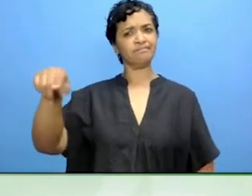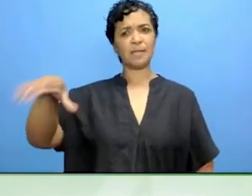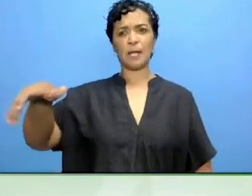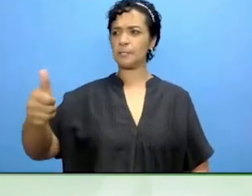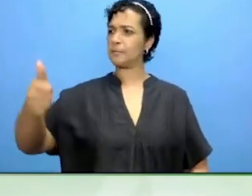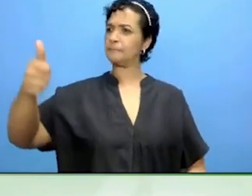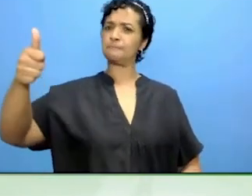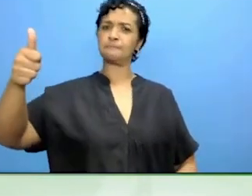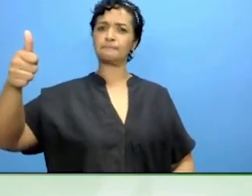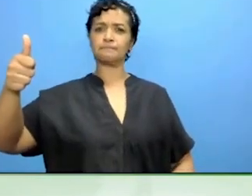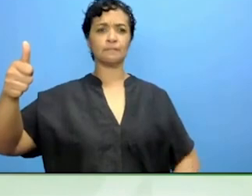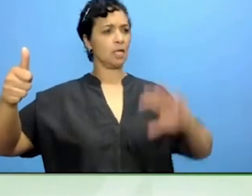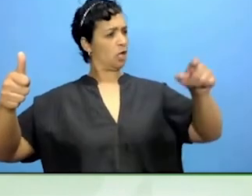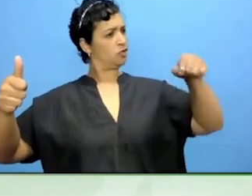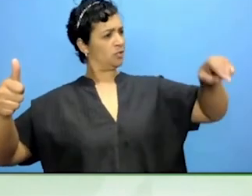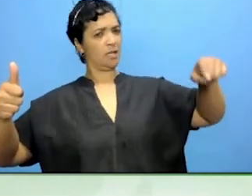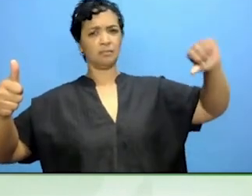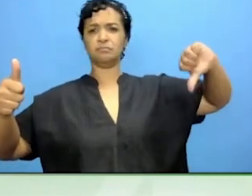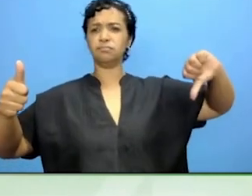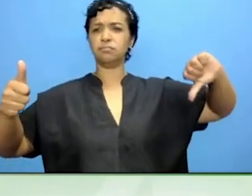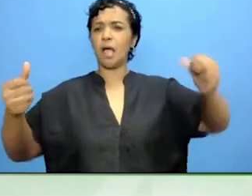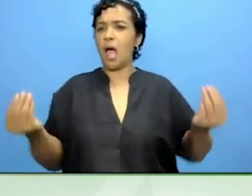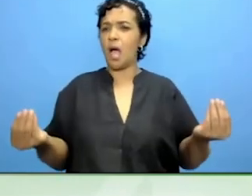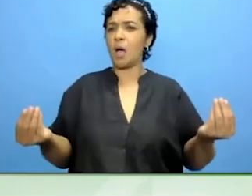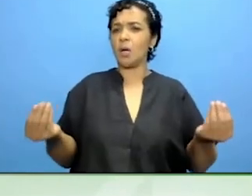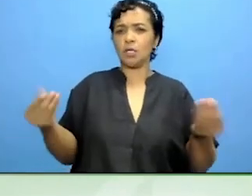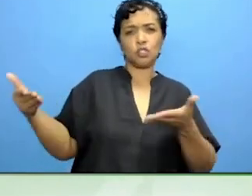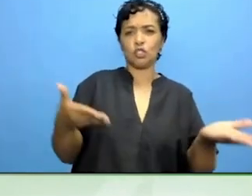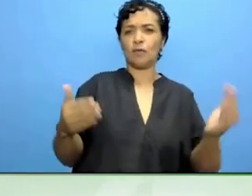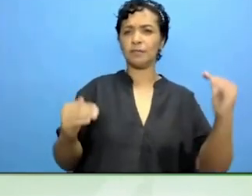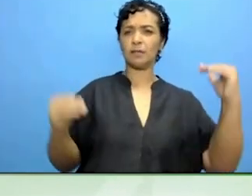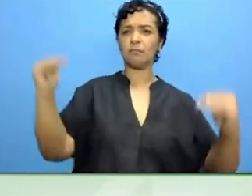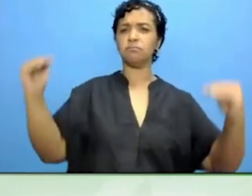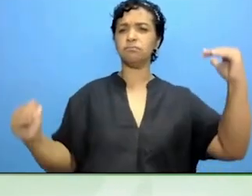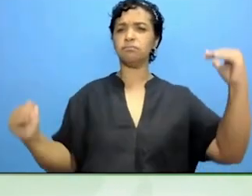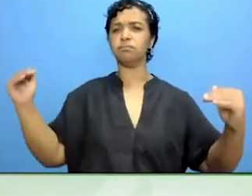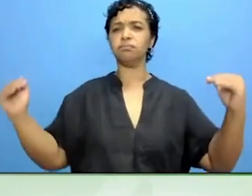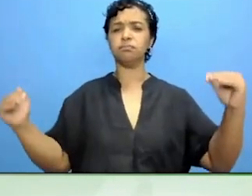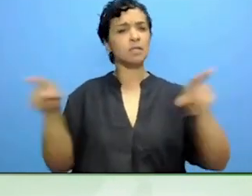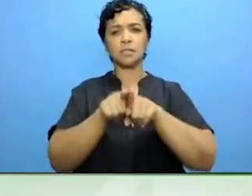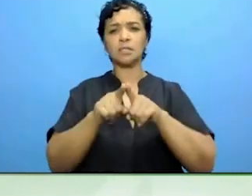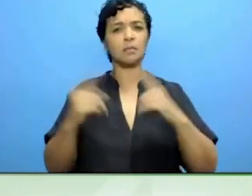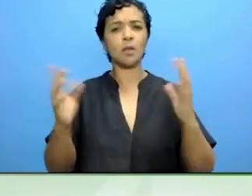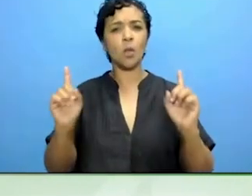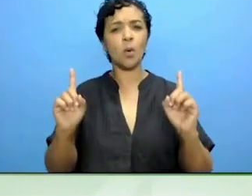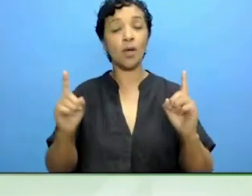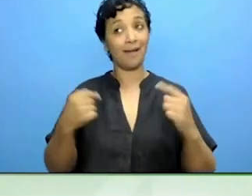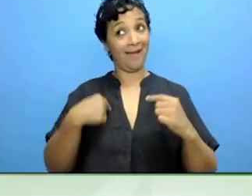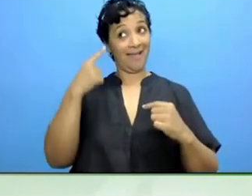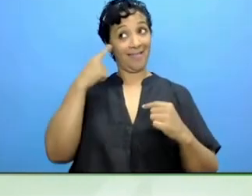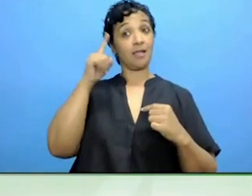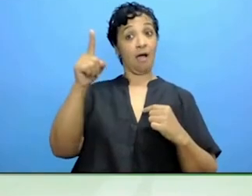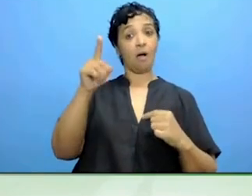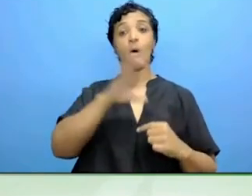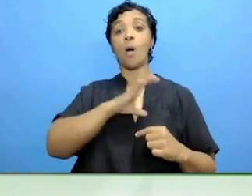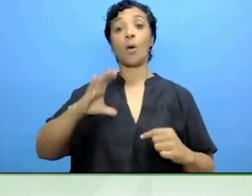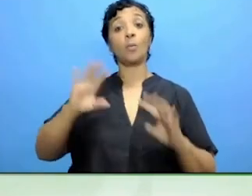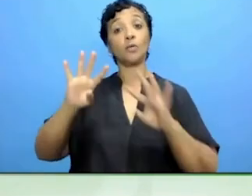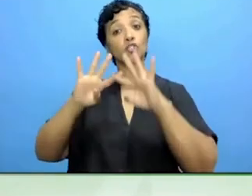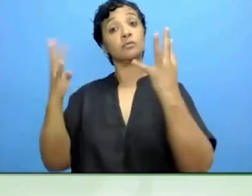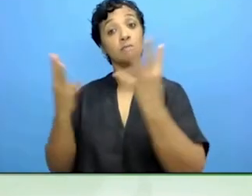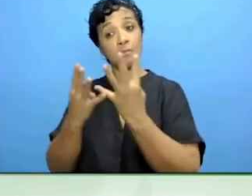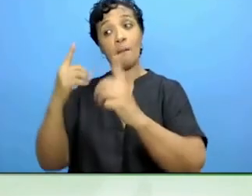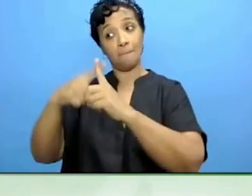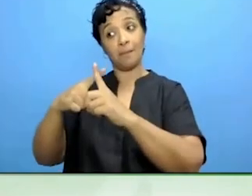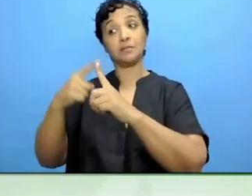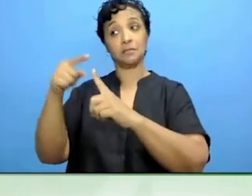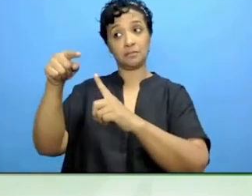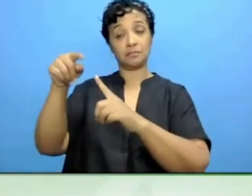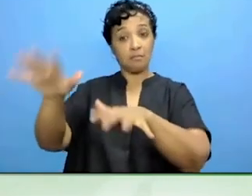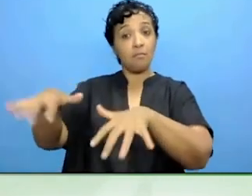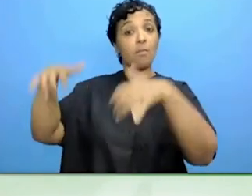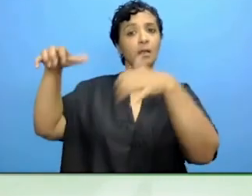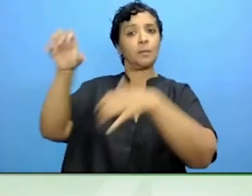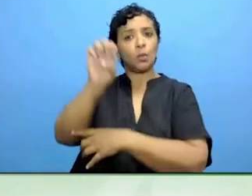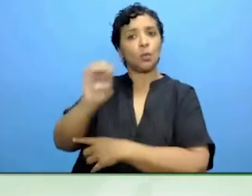And we will have to look at that and make sure equality is a reality